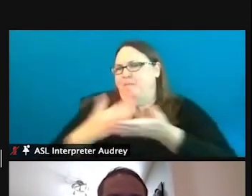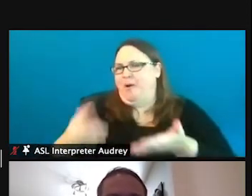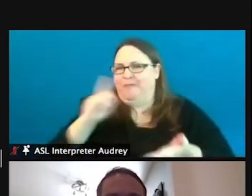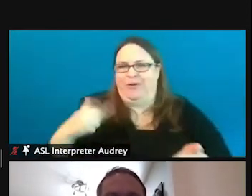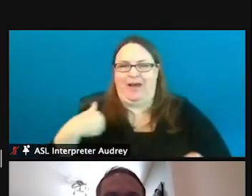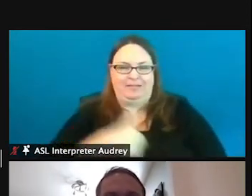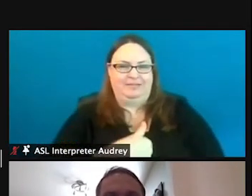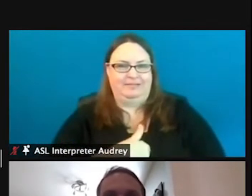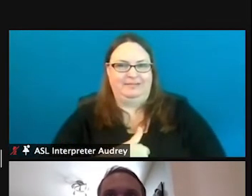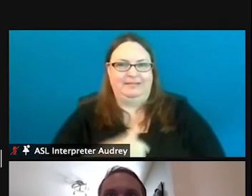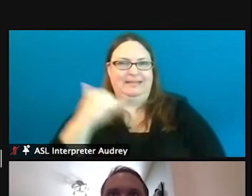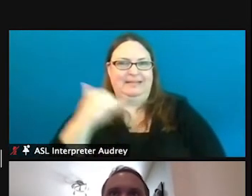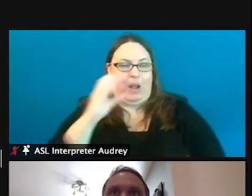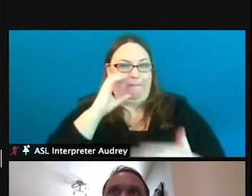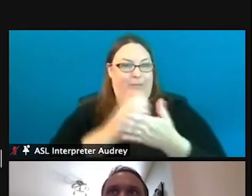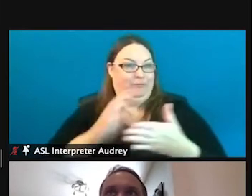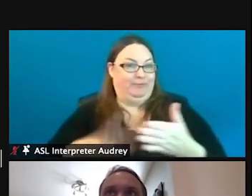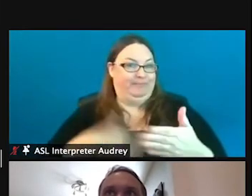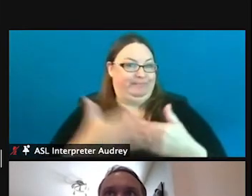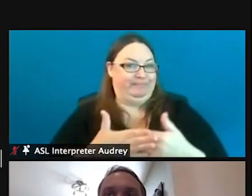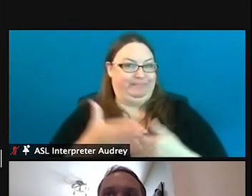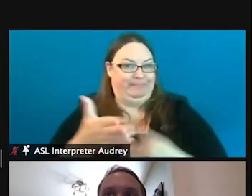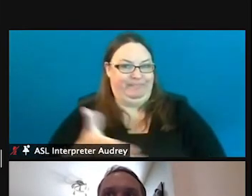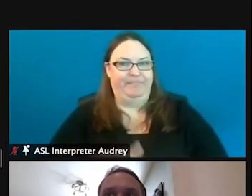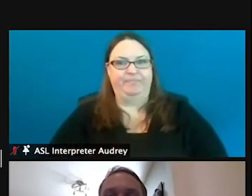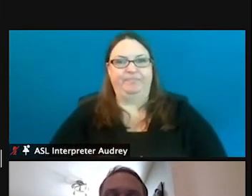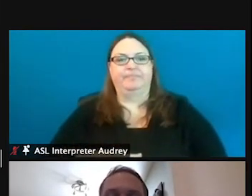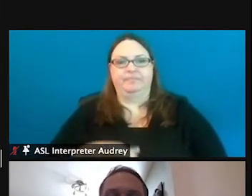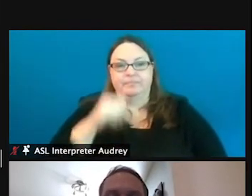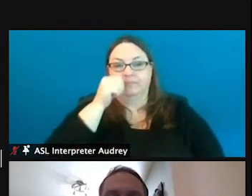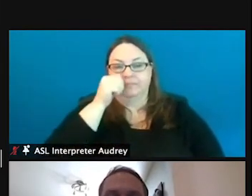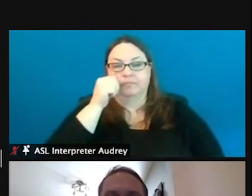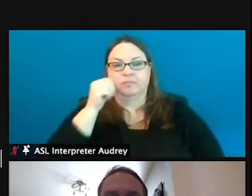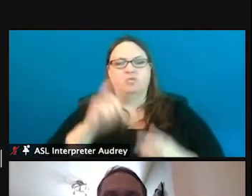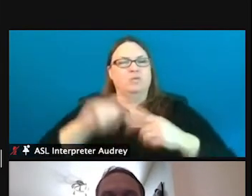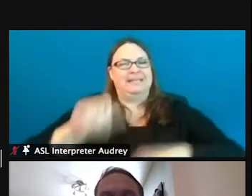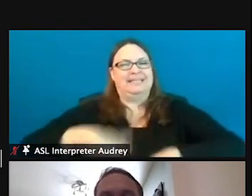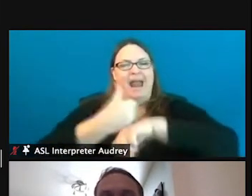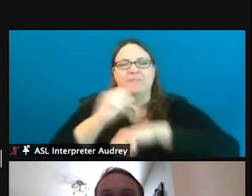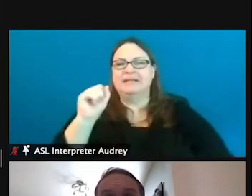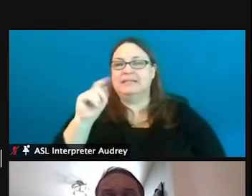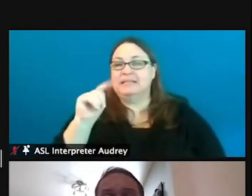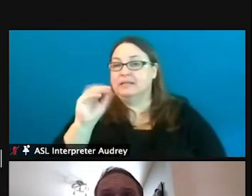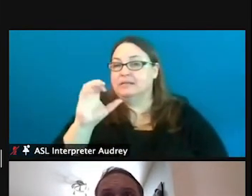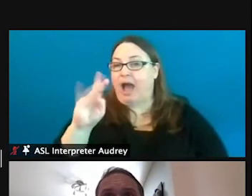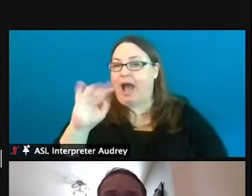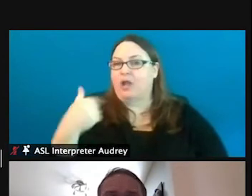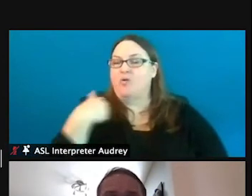And if I can advance my slide, and to set up stocking we actually have to rear the fish